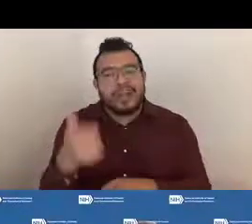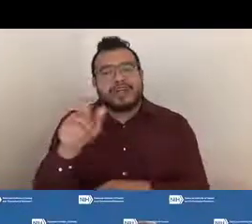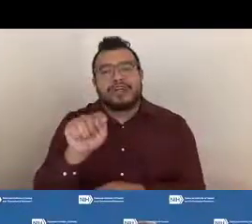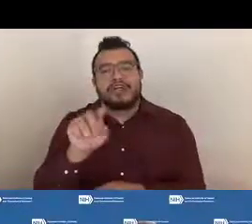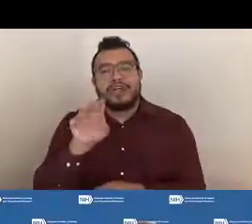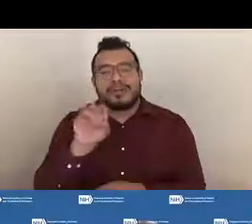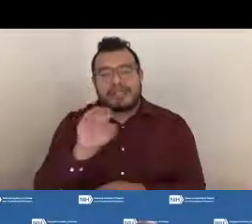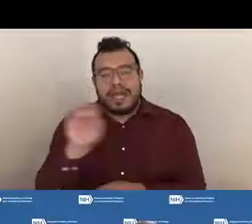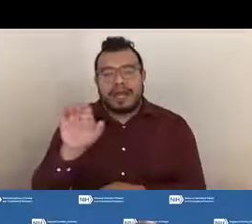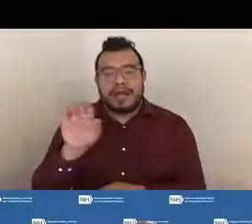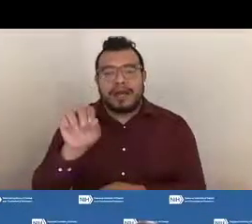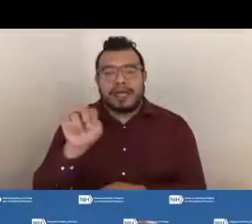Next slide, please.